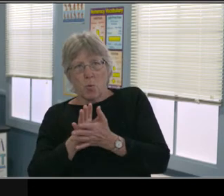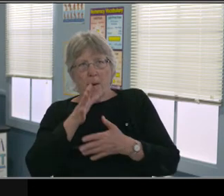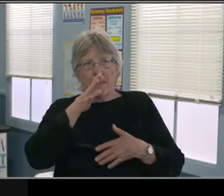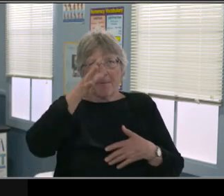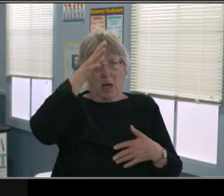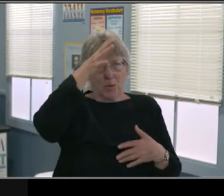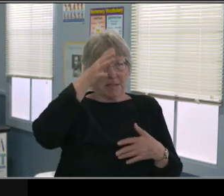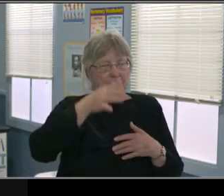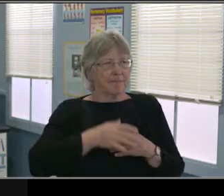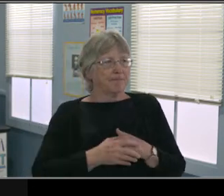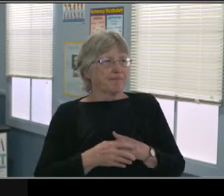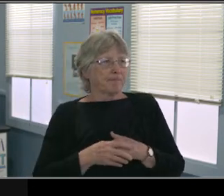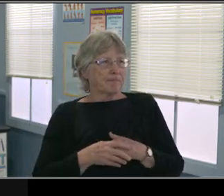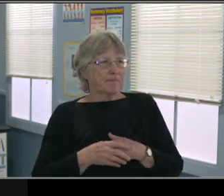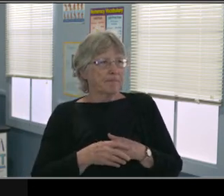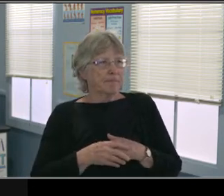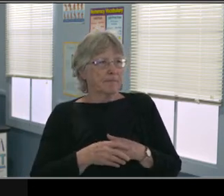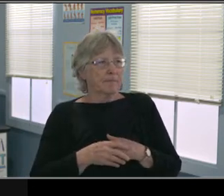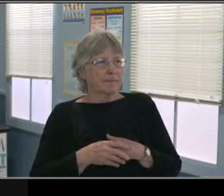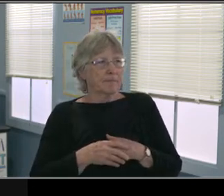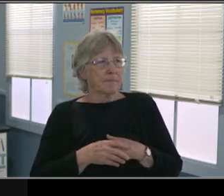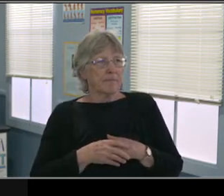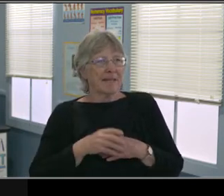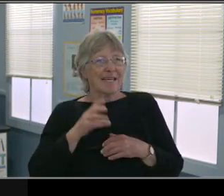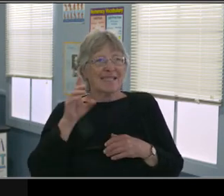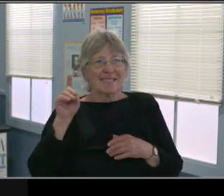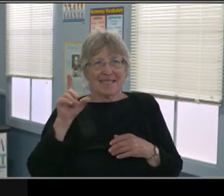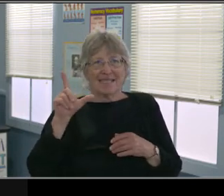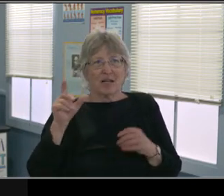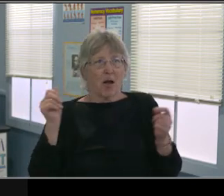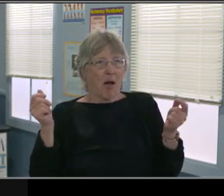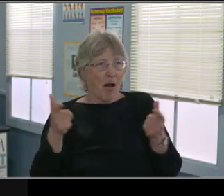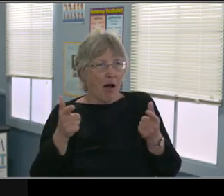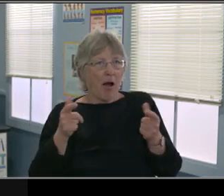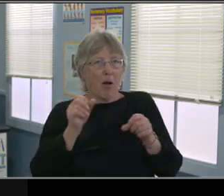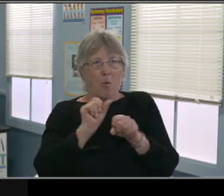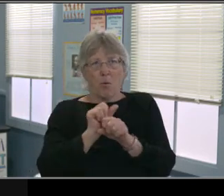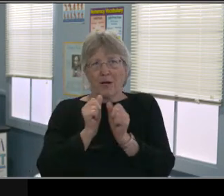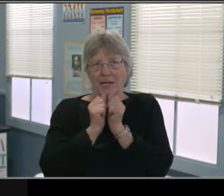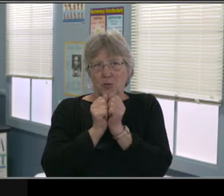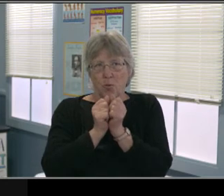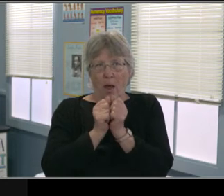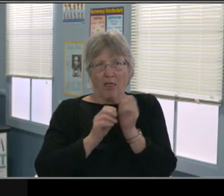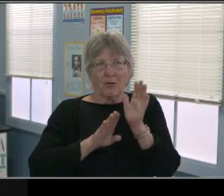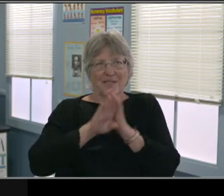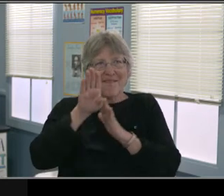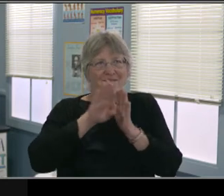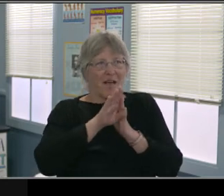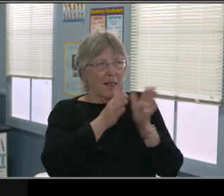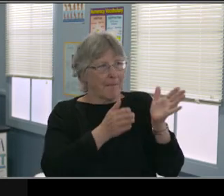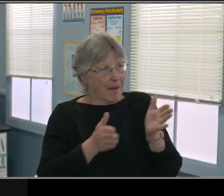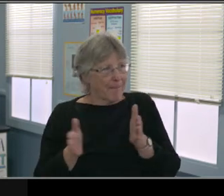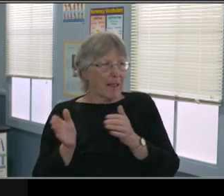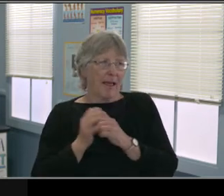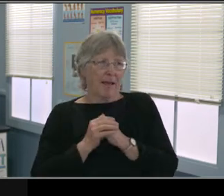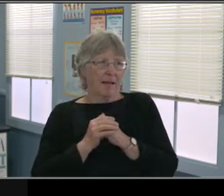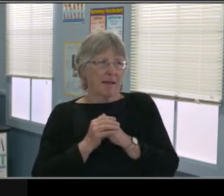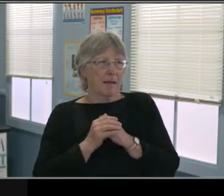And I don't know about the pay. I know that schools can and should allow that when they can not provide the services.